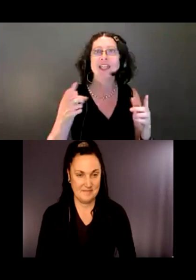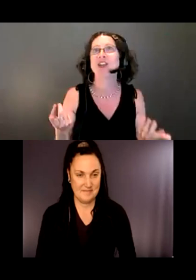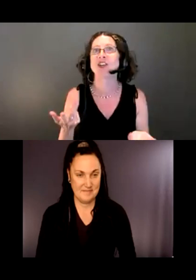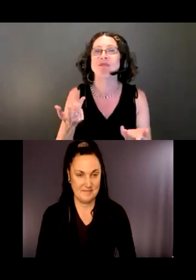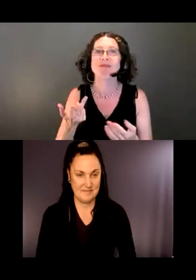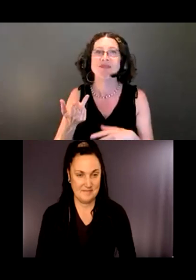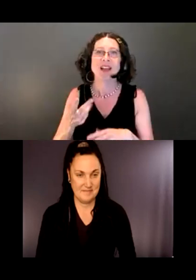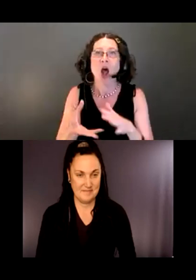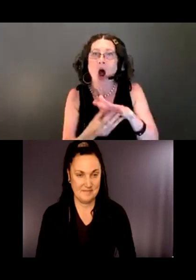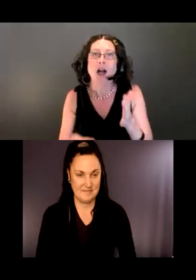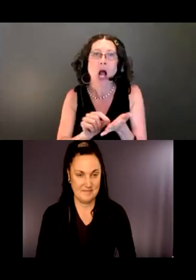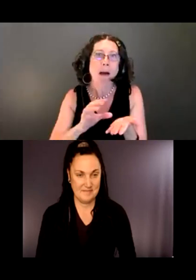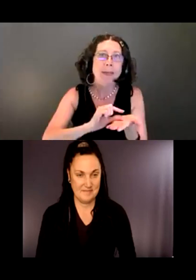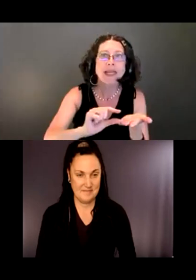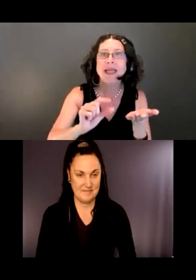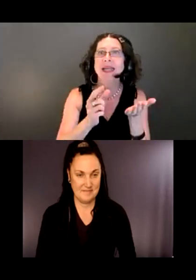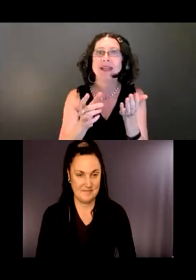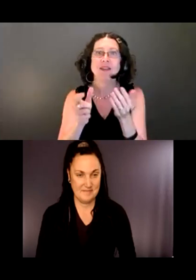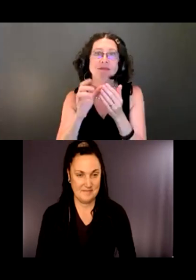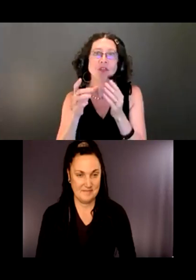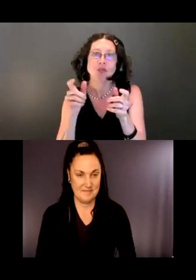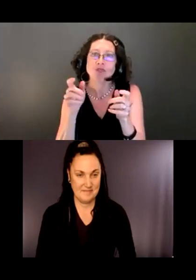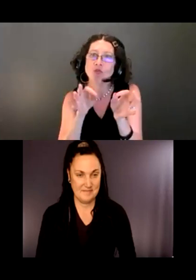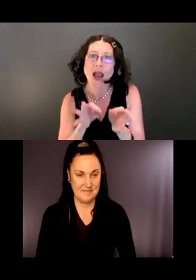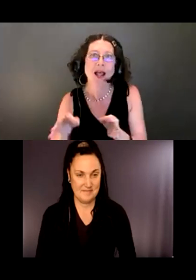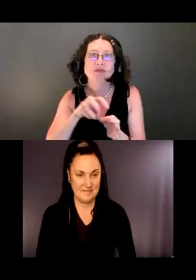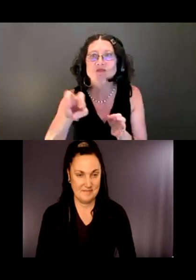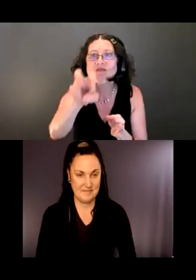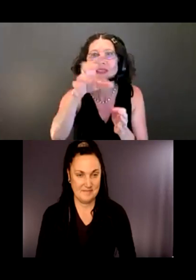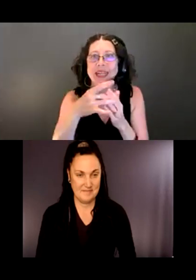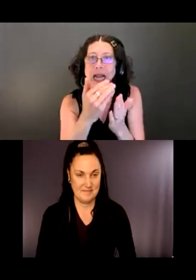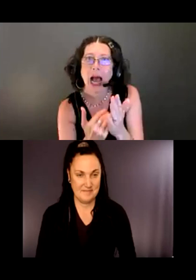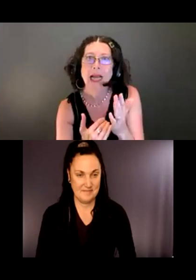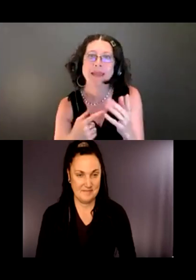And we have online options as well that we've discussed.